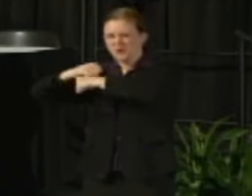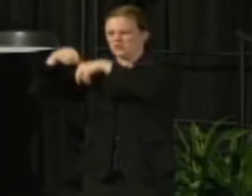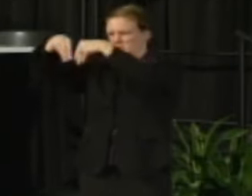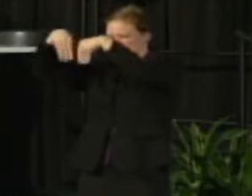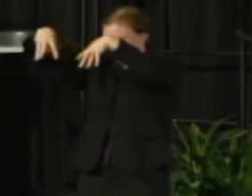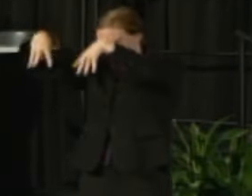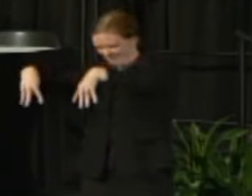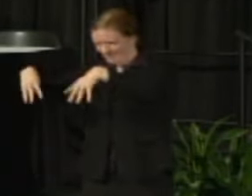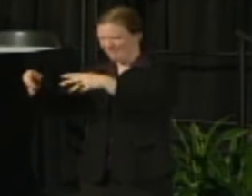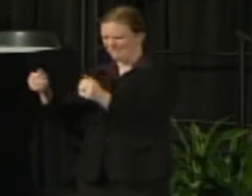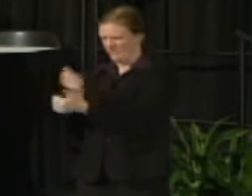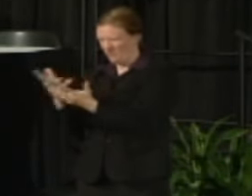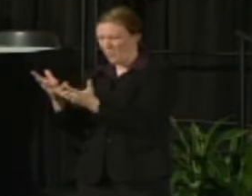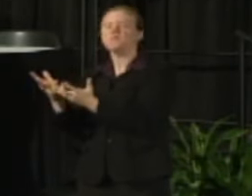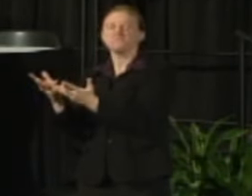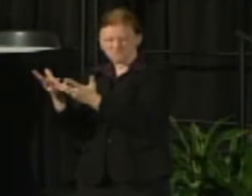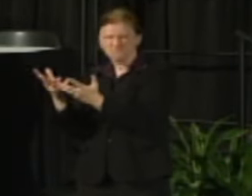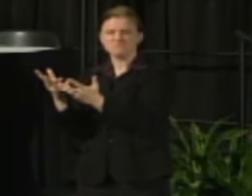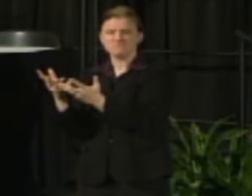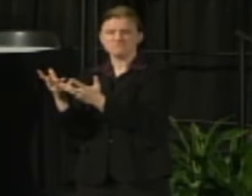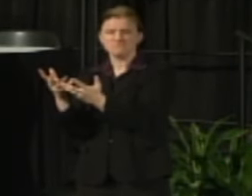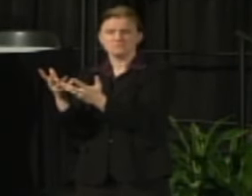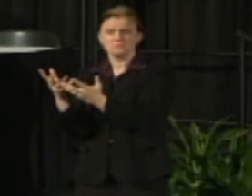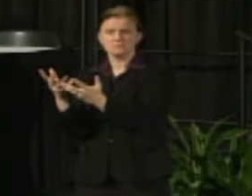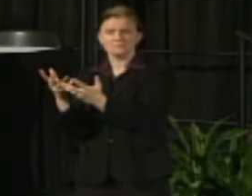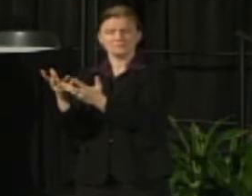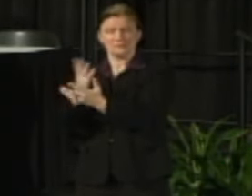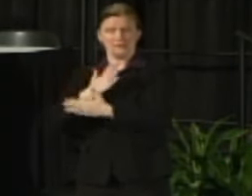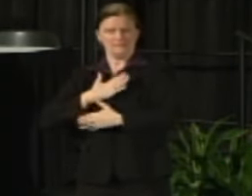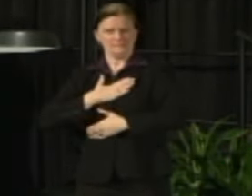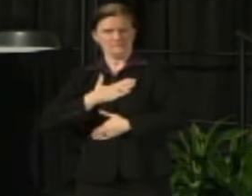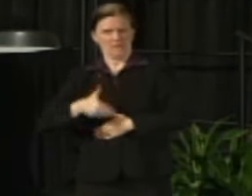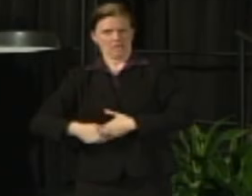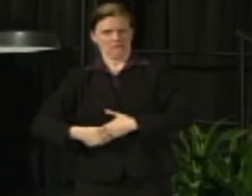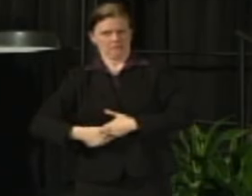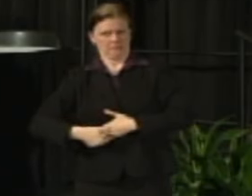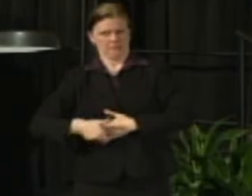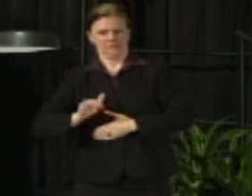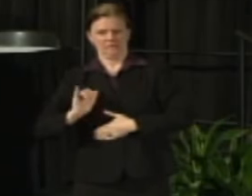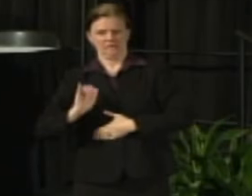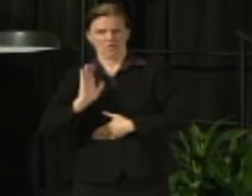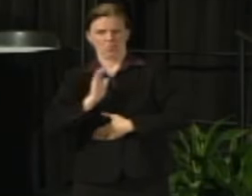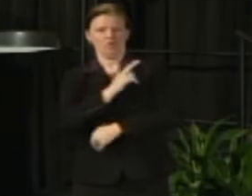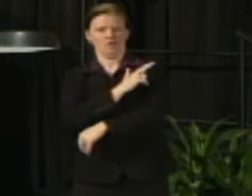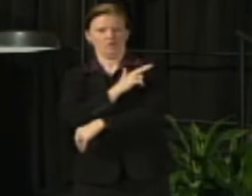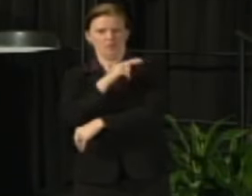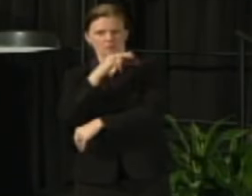that they would draw from the UW Hospital and Clinic Public Authority model